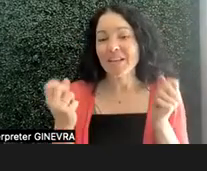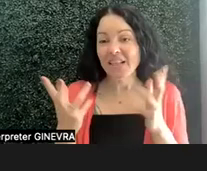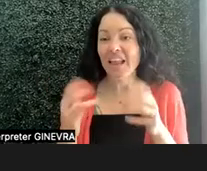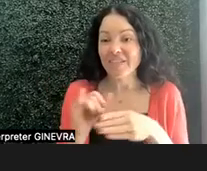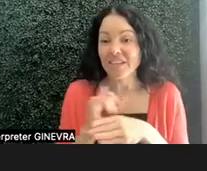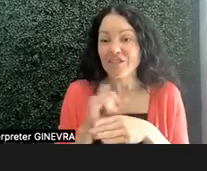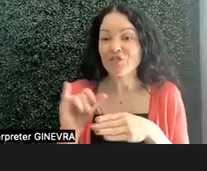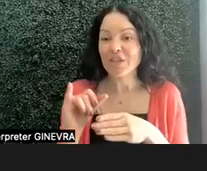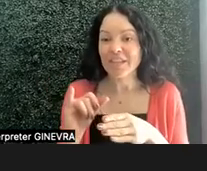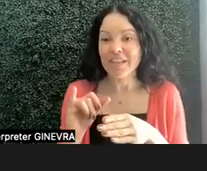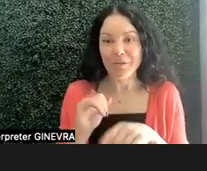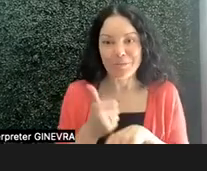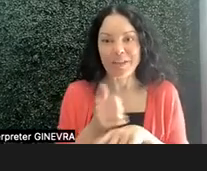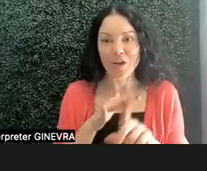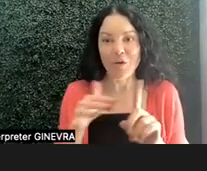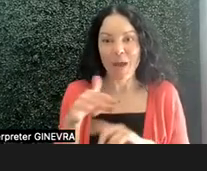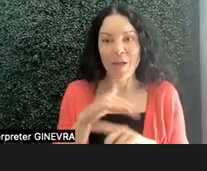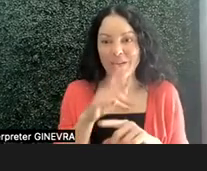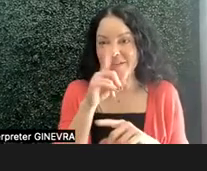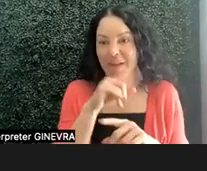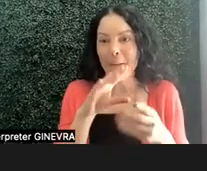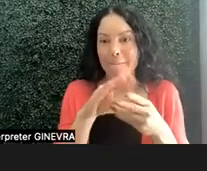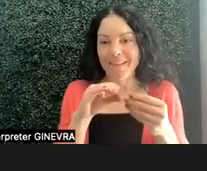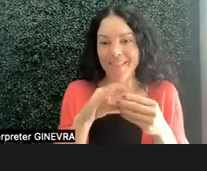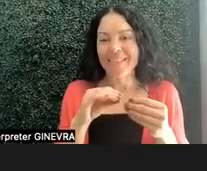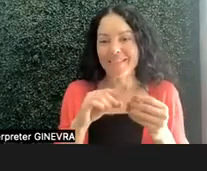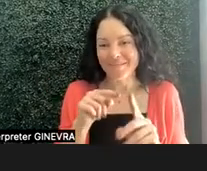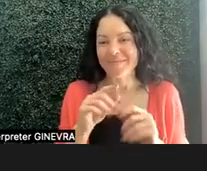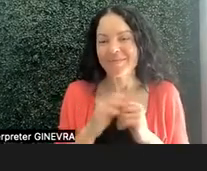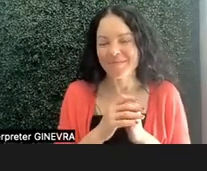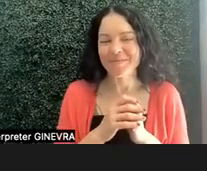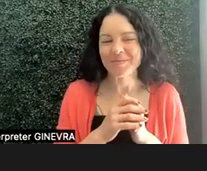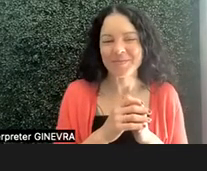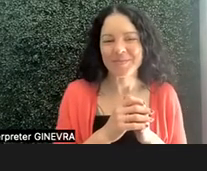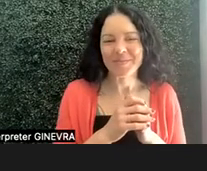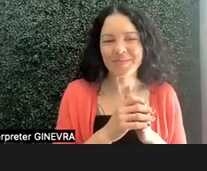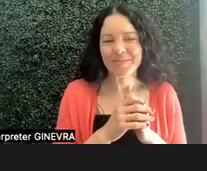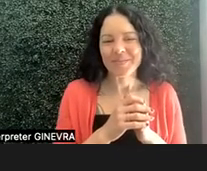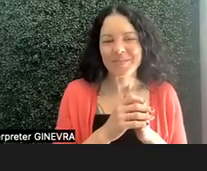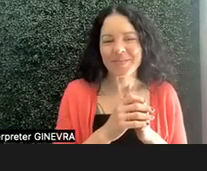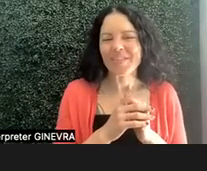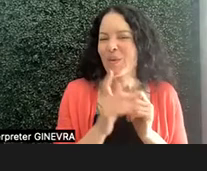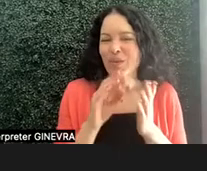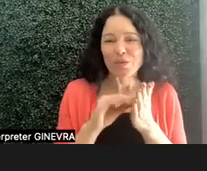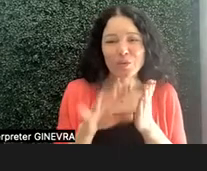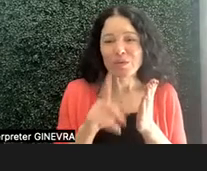that was built around this myth about Mozart. So the students were very interested in this. This was up to them.